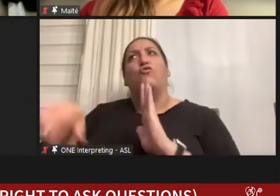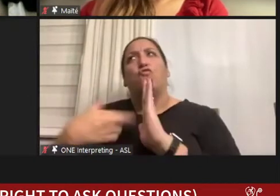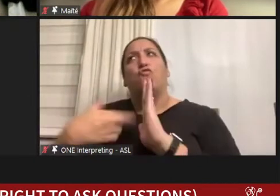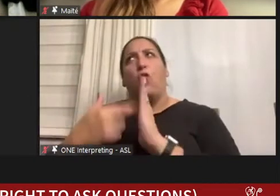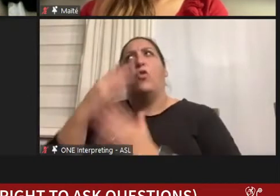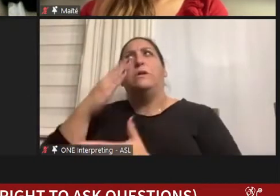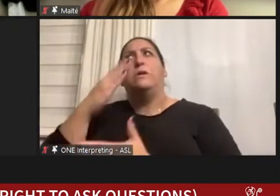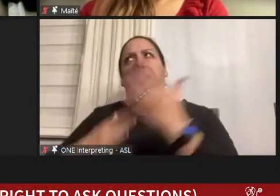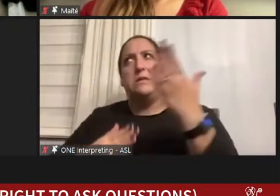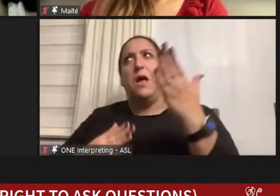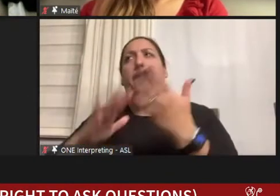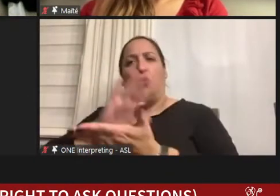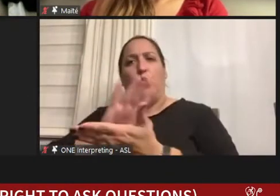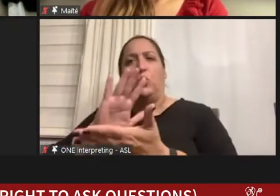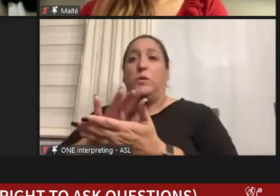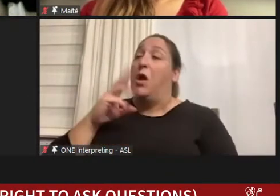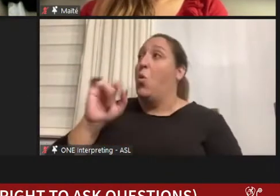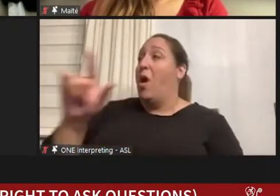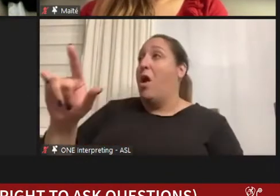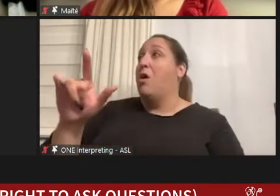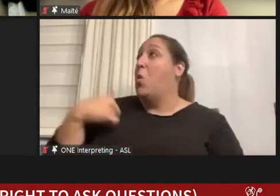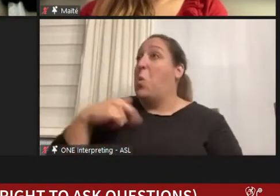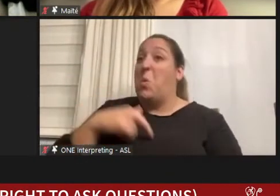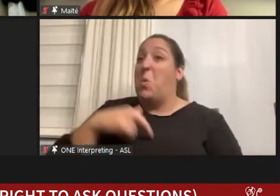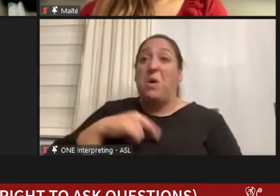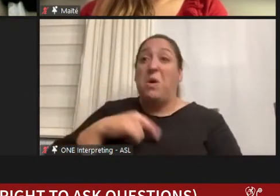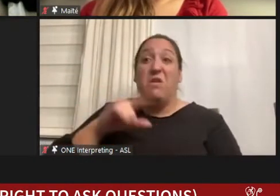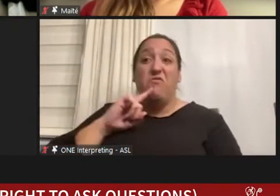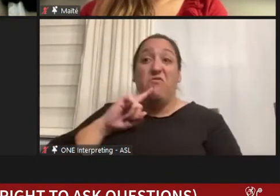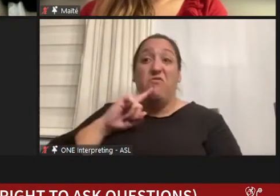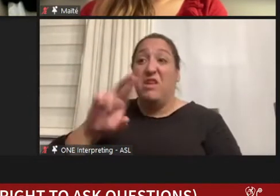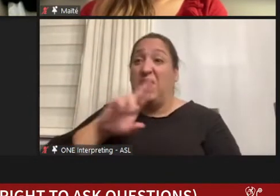we've never admitted a student whose wheelchair user, we should give it a try,